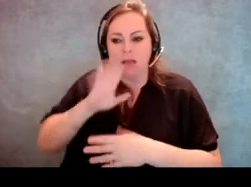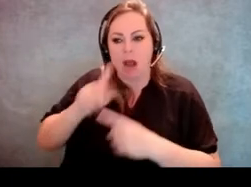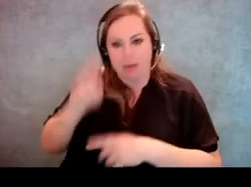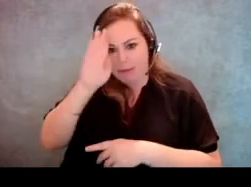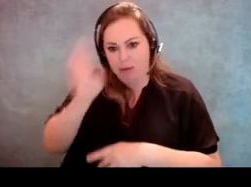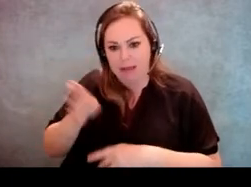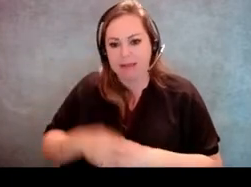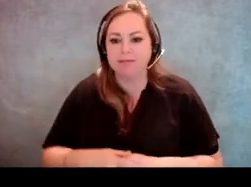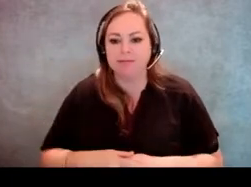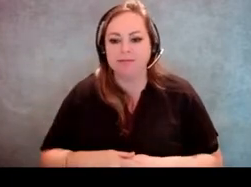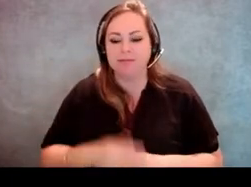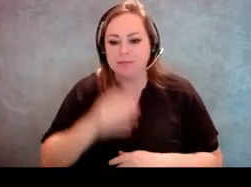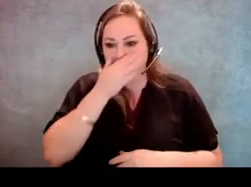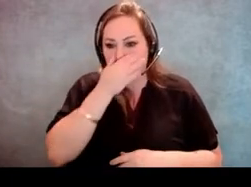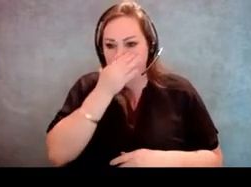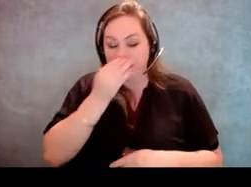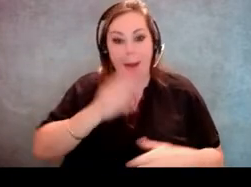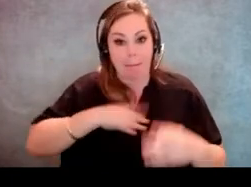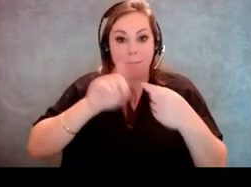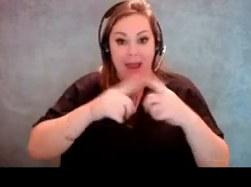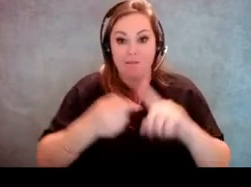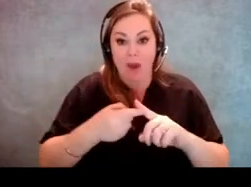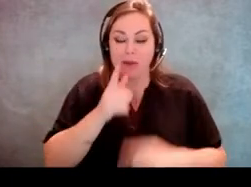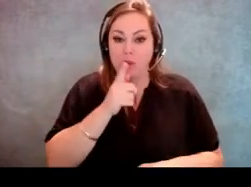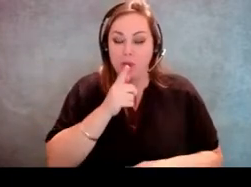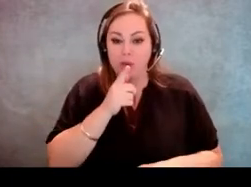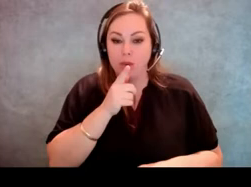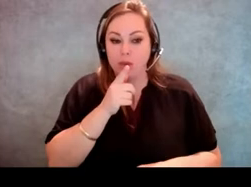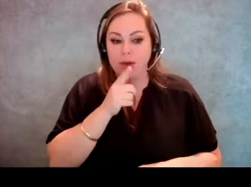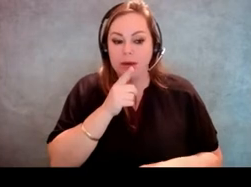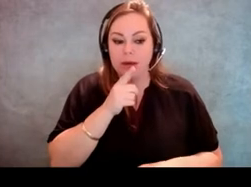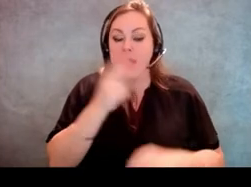[Jeff Miller] I have a friend who uses a wheelchair